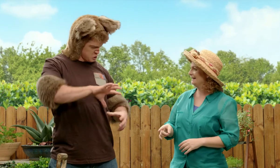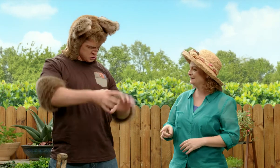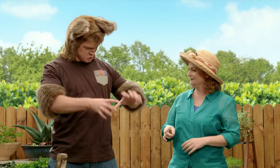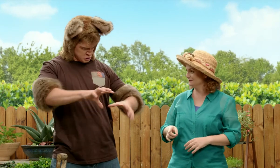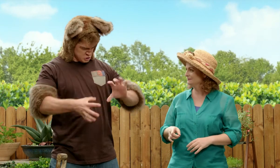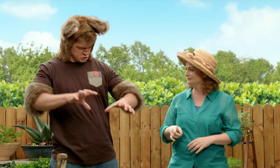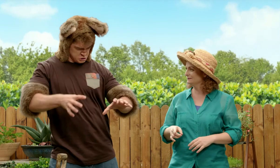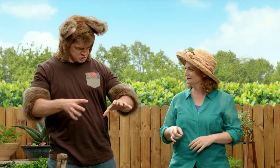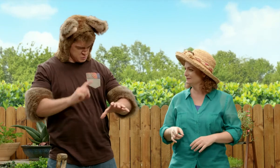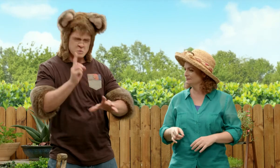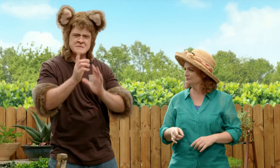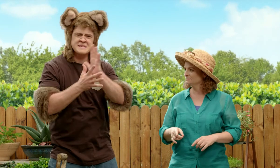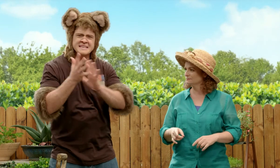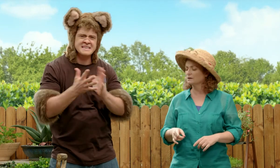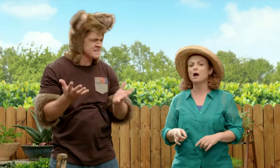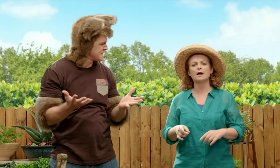Sally, 'rough'? What does that mean?